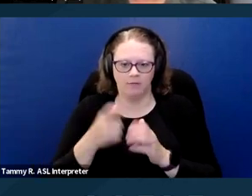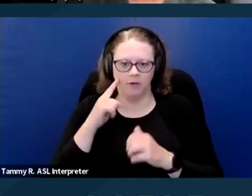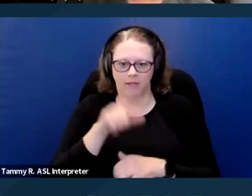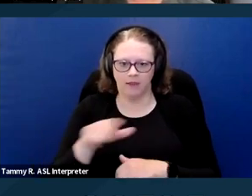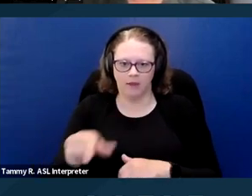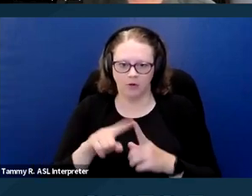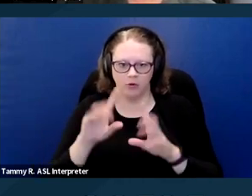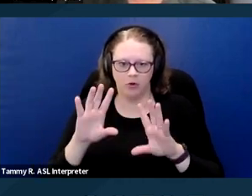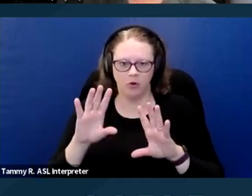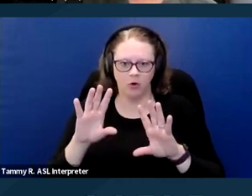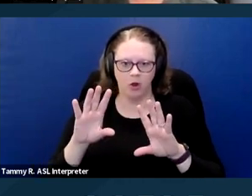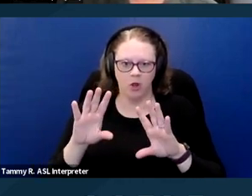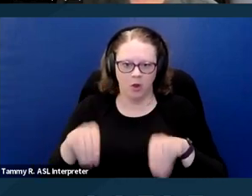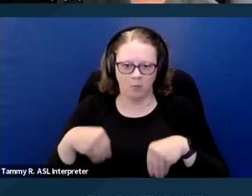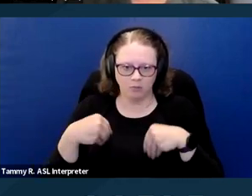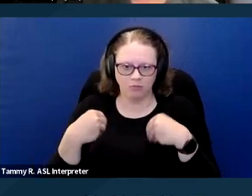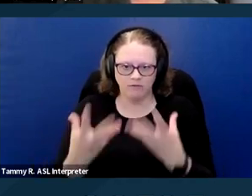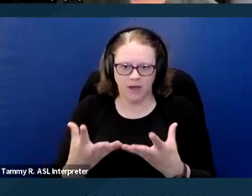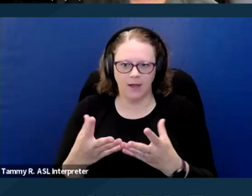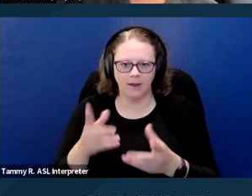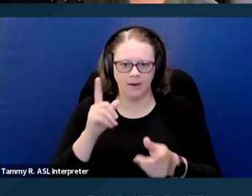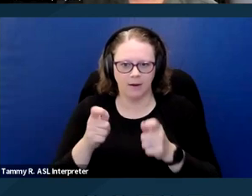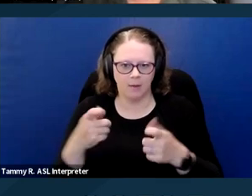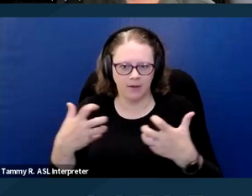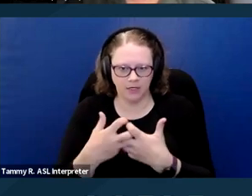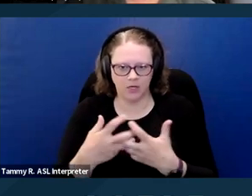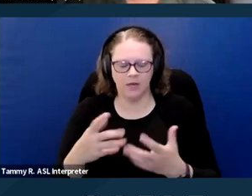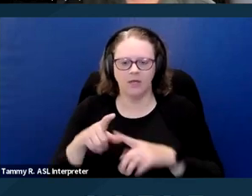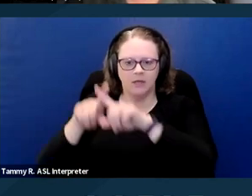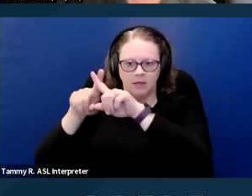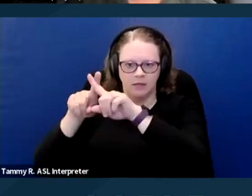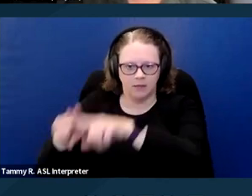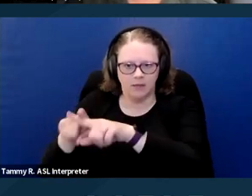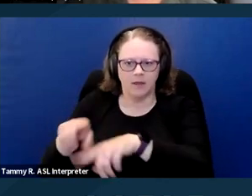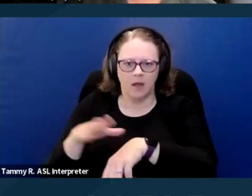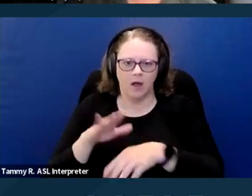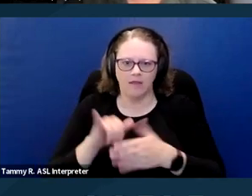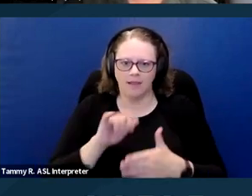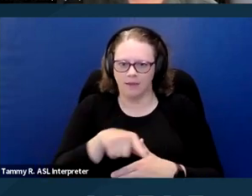or open a dialogue. And the case cited the Rodriguez case again showing